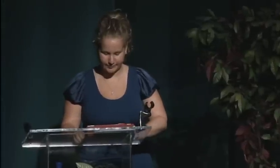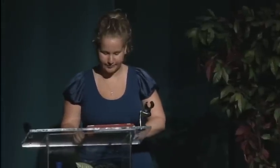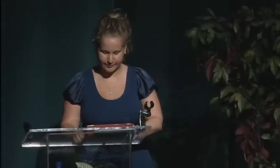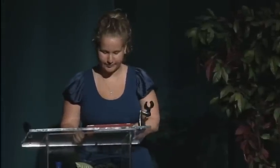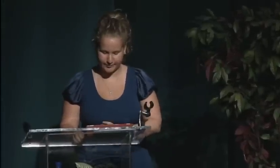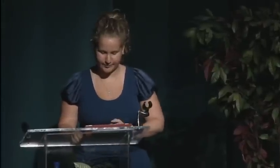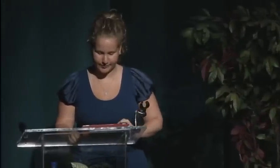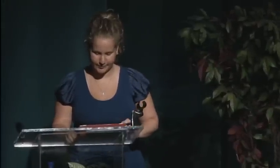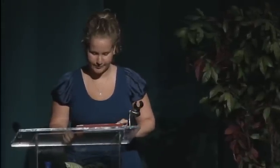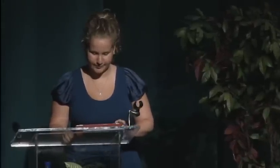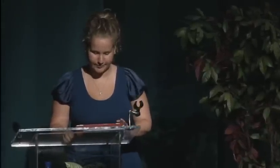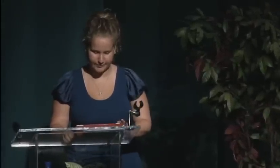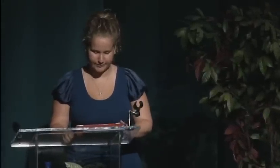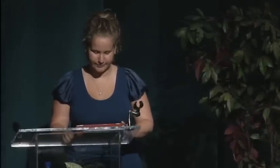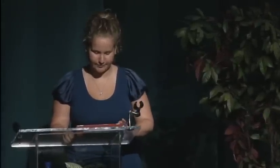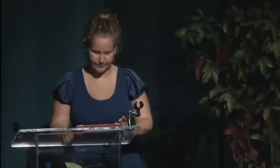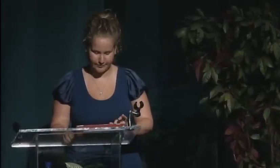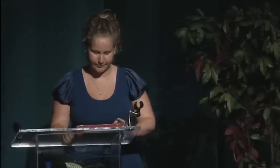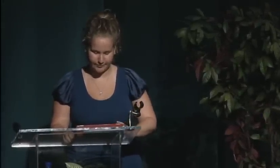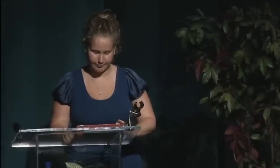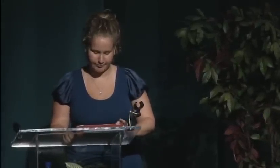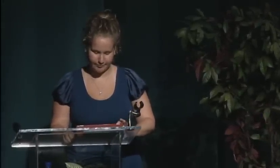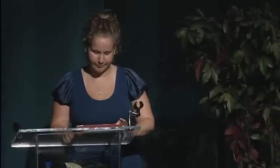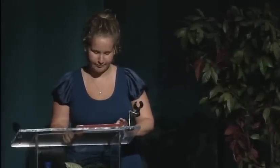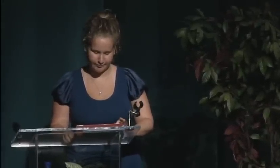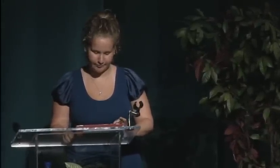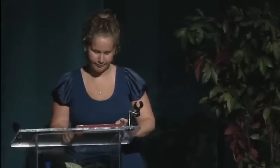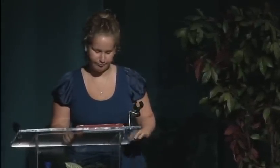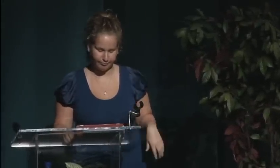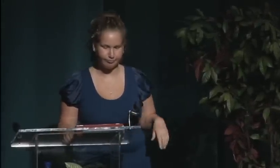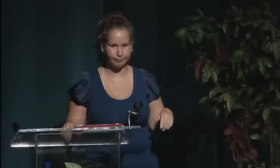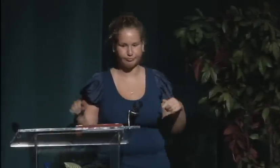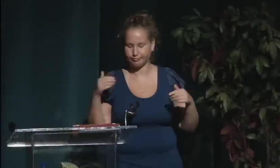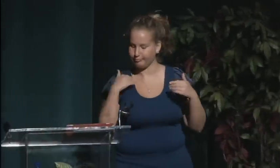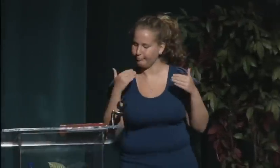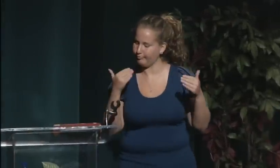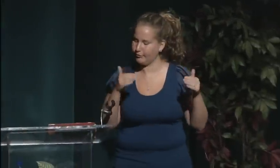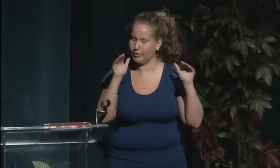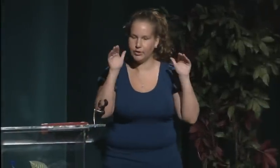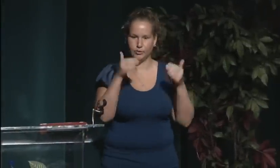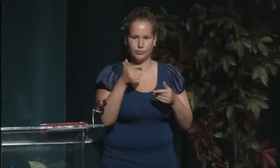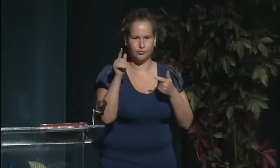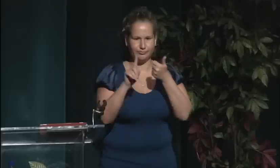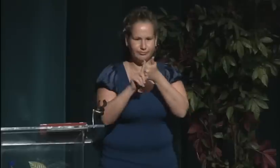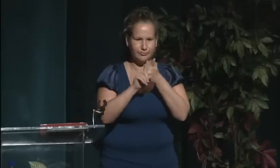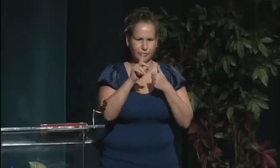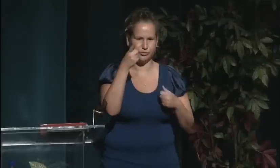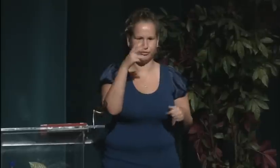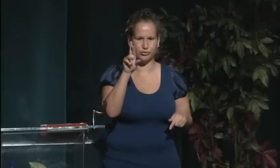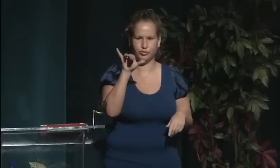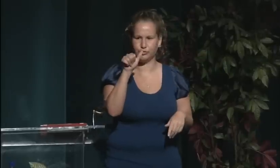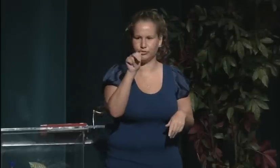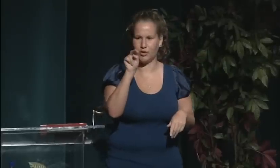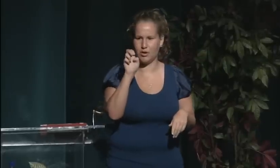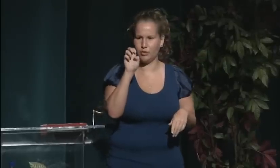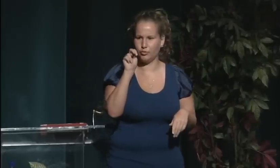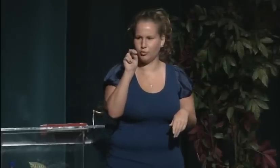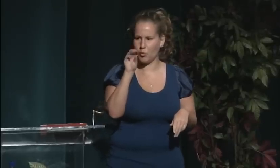They took it upon themselves to make it happen. They still saw racism and oppression,